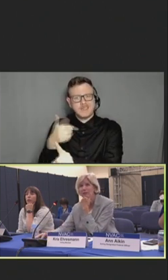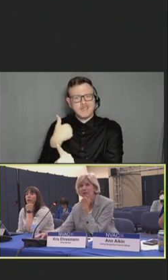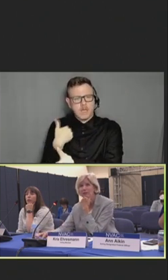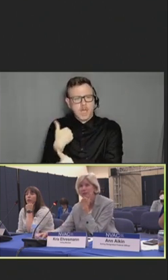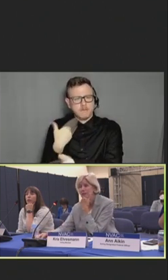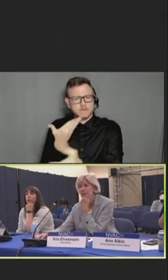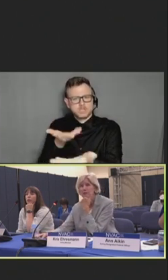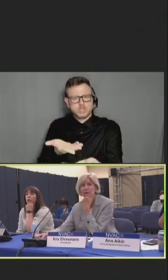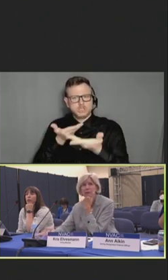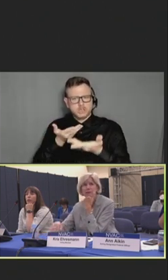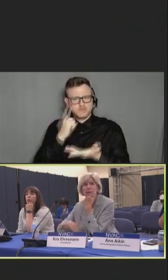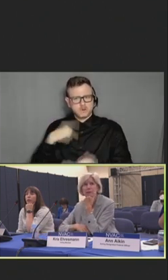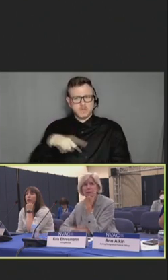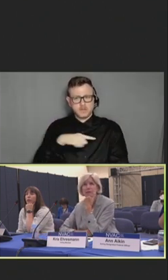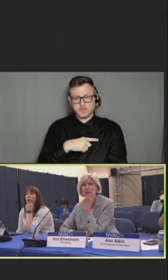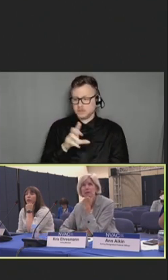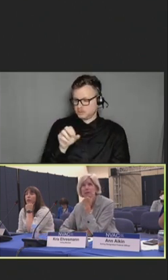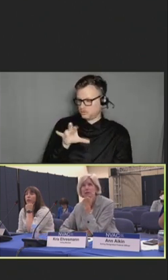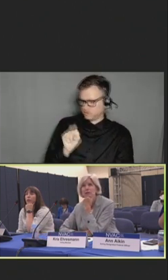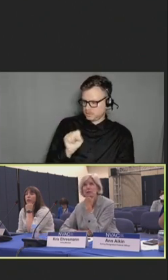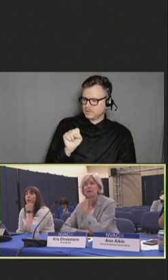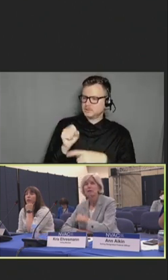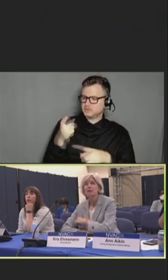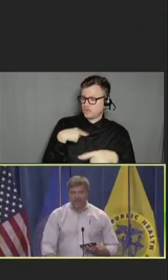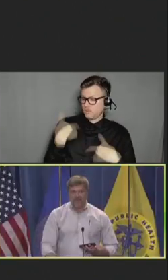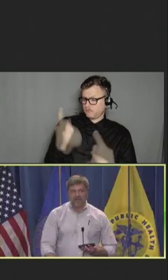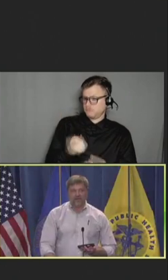Robert Swanson: So, Kris, so far, we've talked a lot about equity.